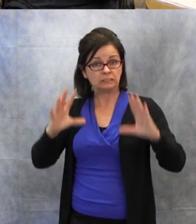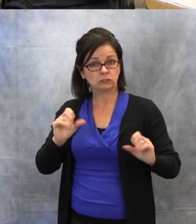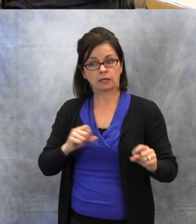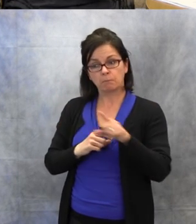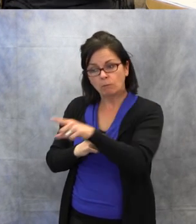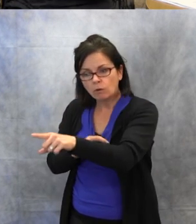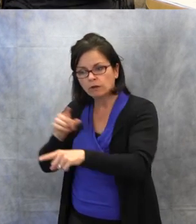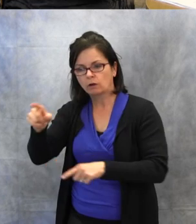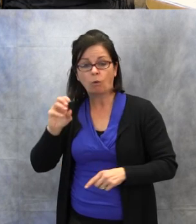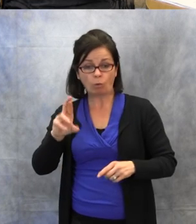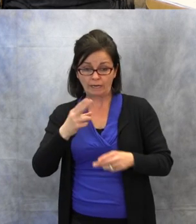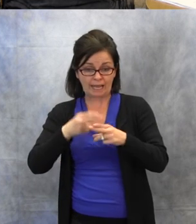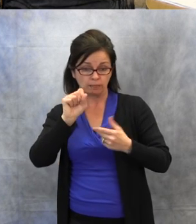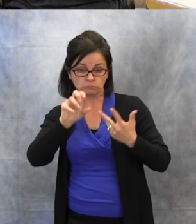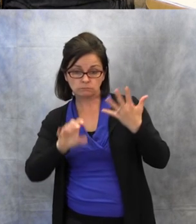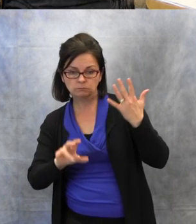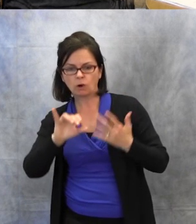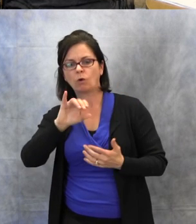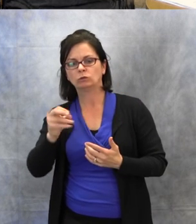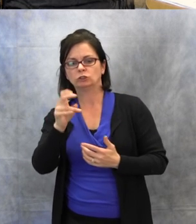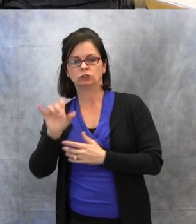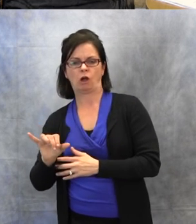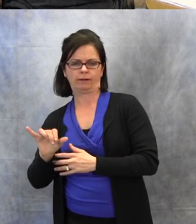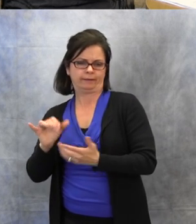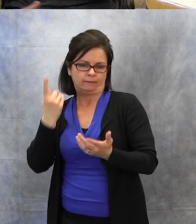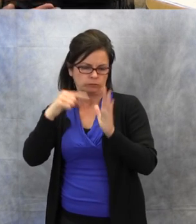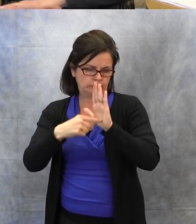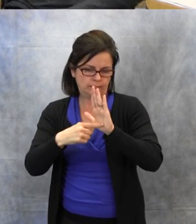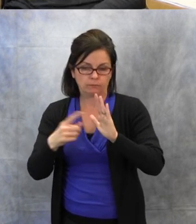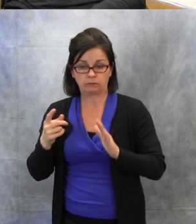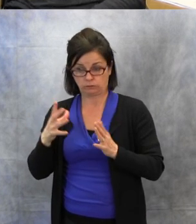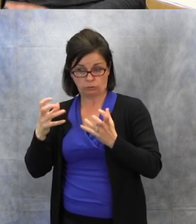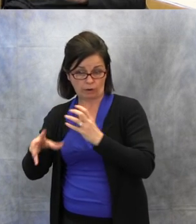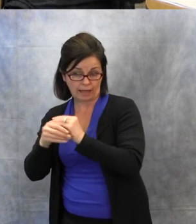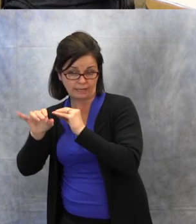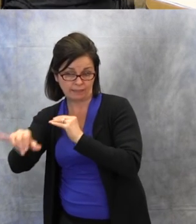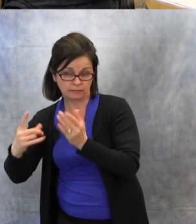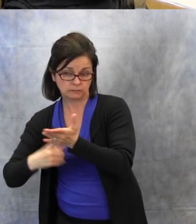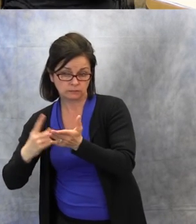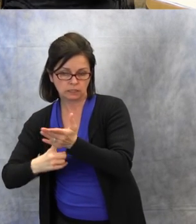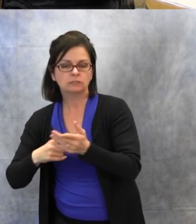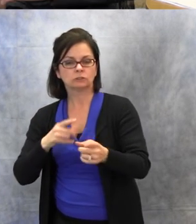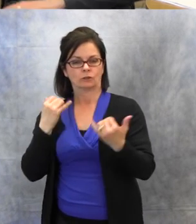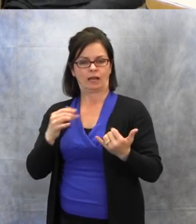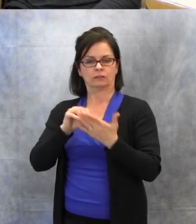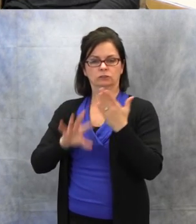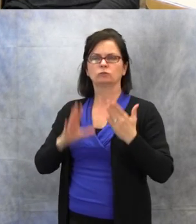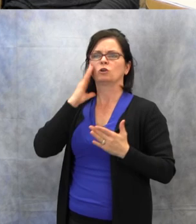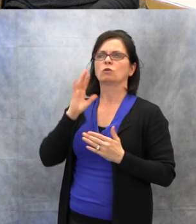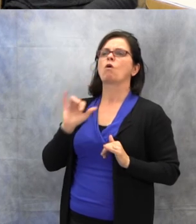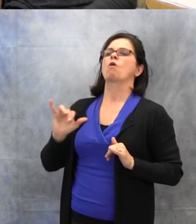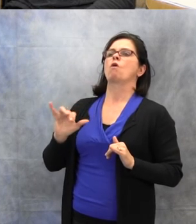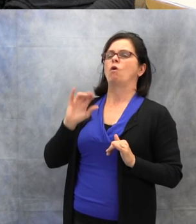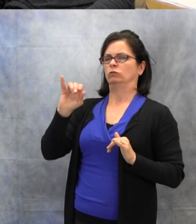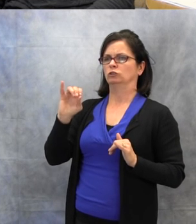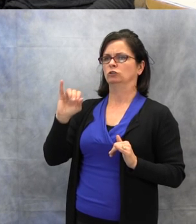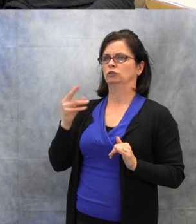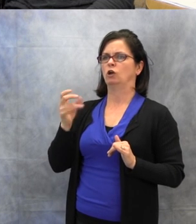"Oh, Johnny, would you like to add to that discussion?" Then they know who's talking. That really helps them.